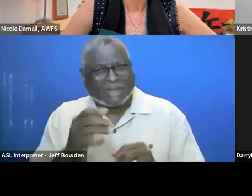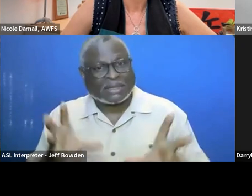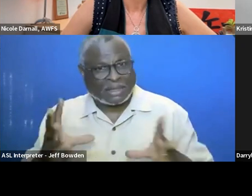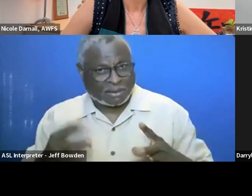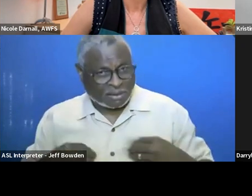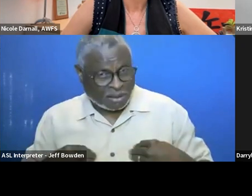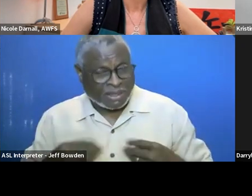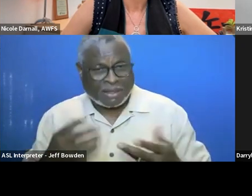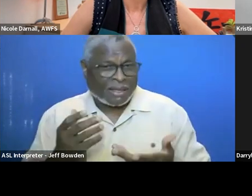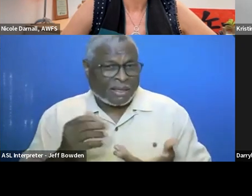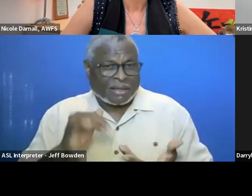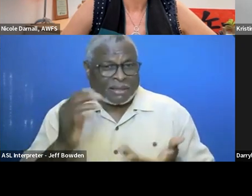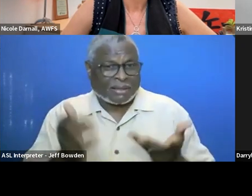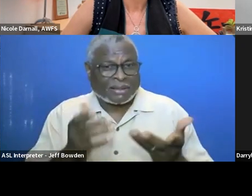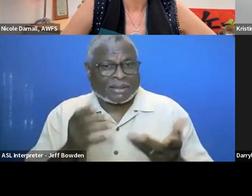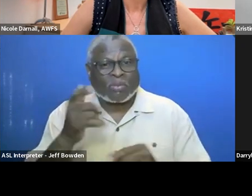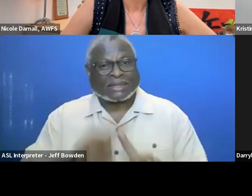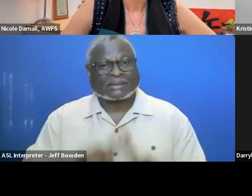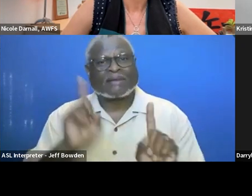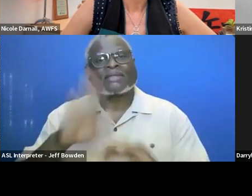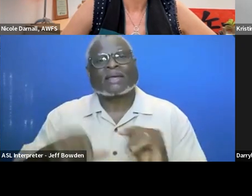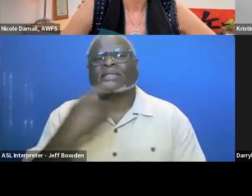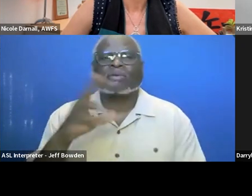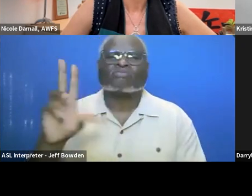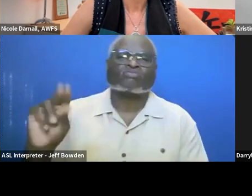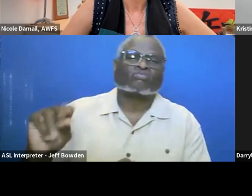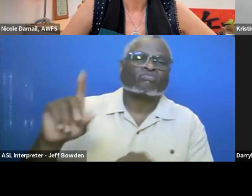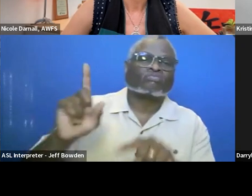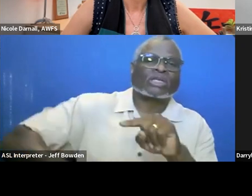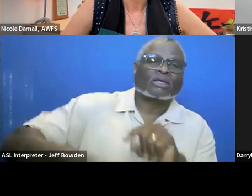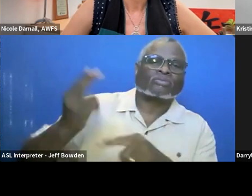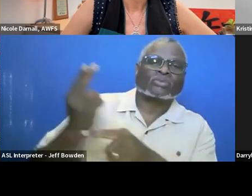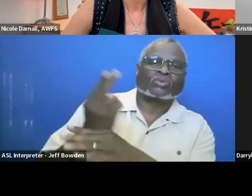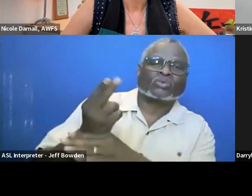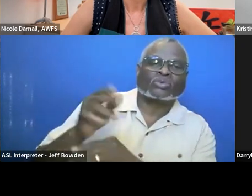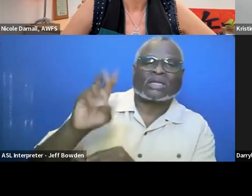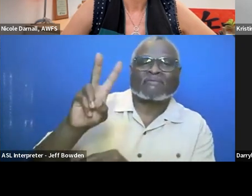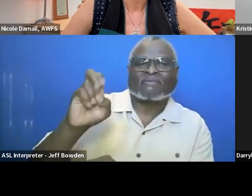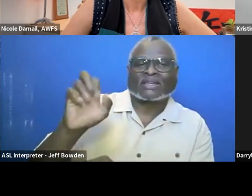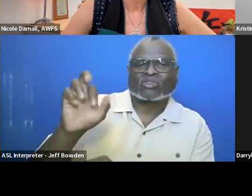It would be different than say no you cannot use the vendor you have used for 20 years.